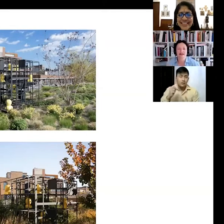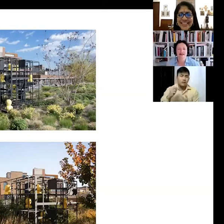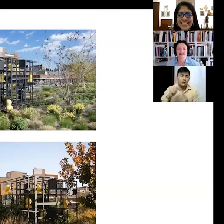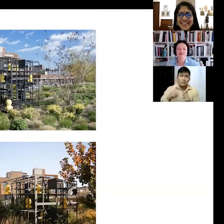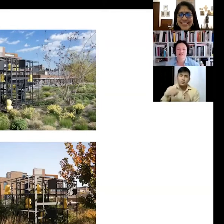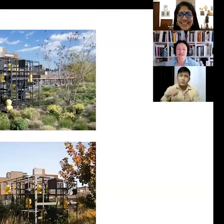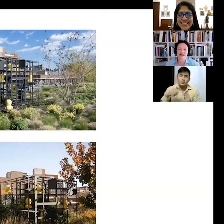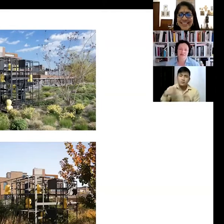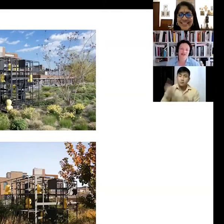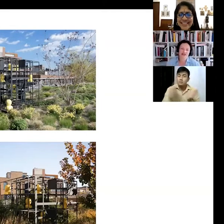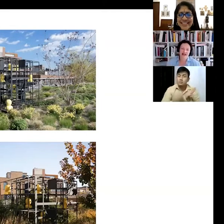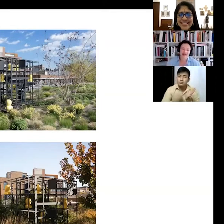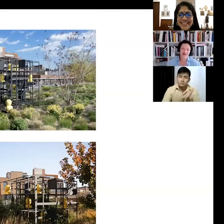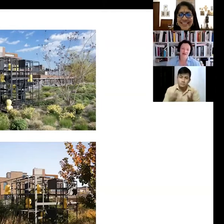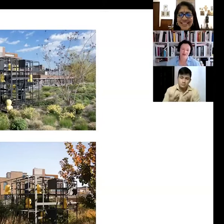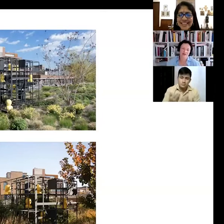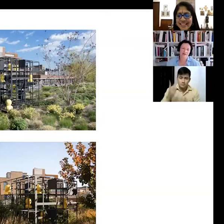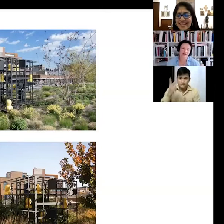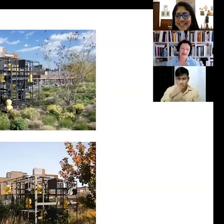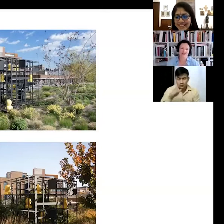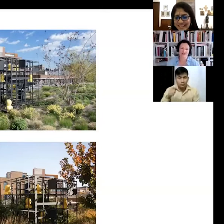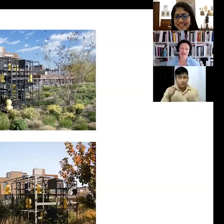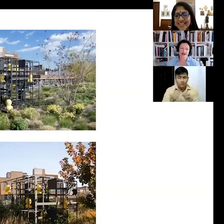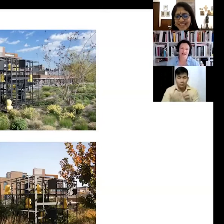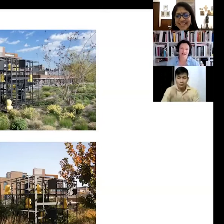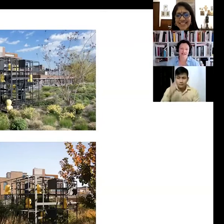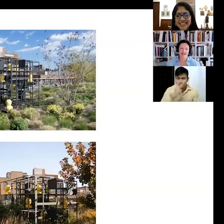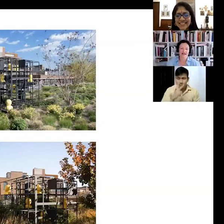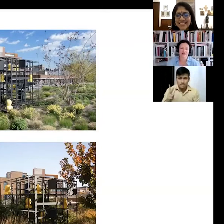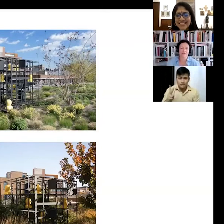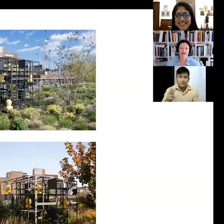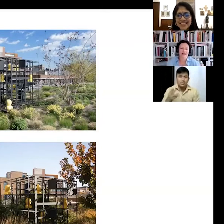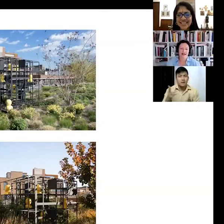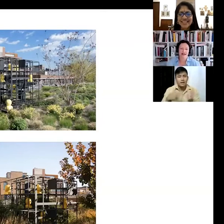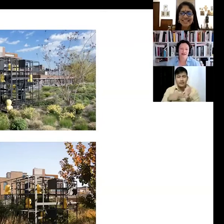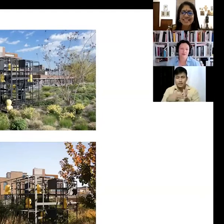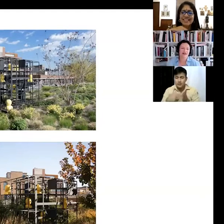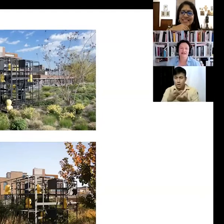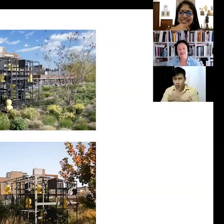artists to really establish a dialogue also with nature and the gardens. Meaning that we are never